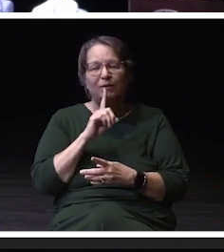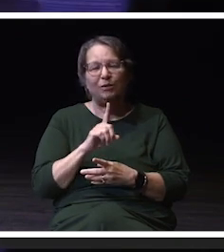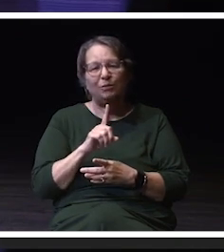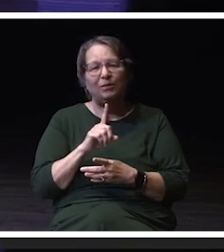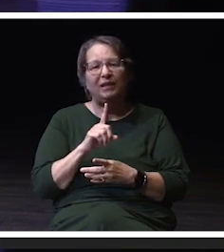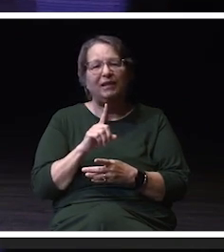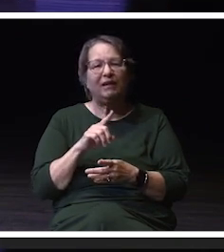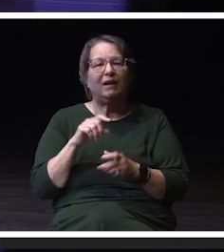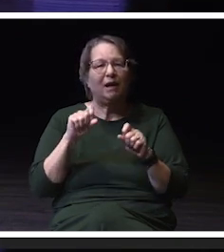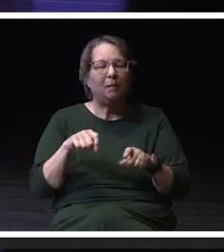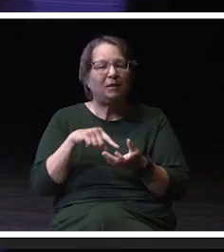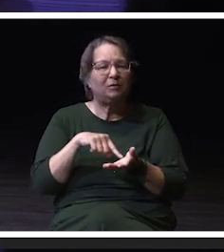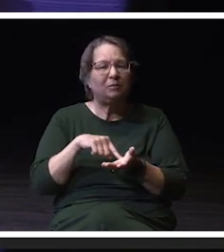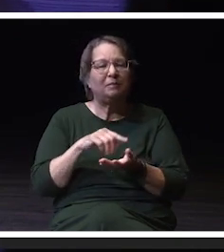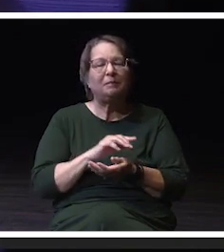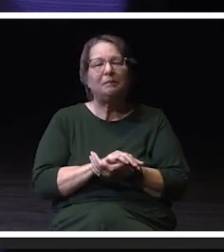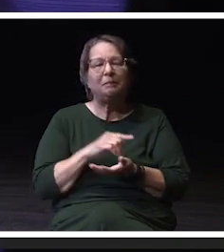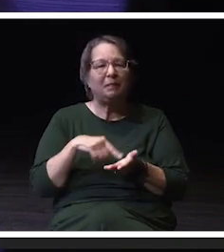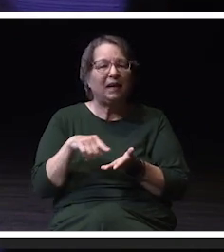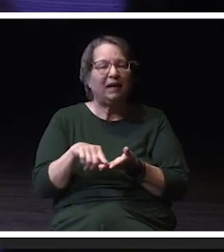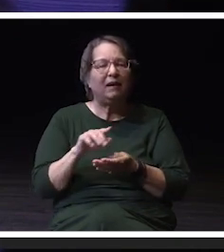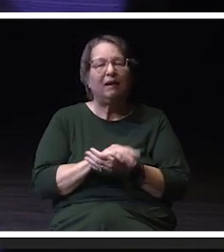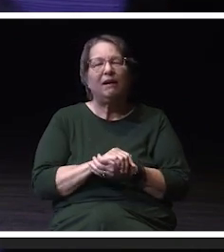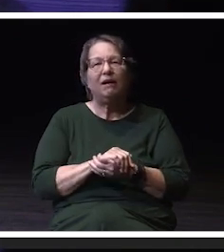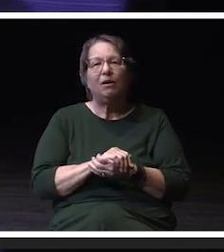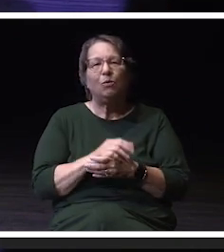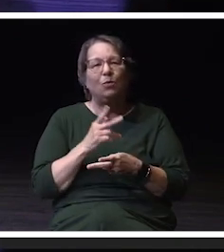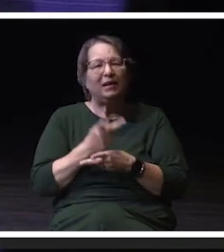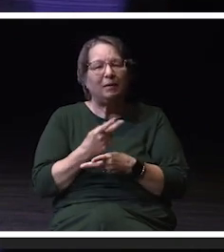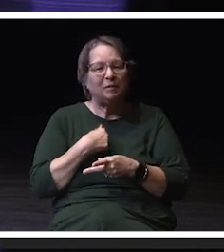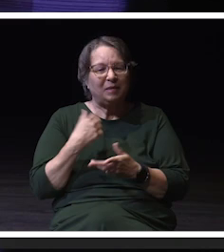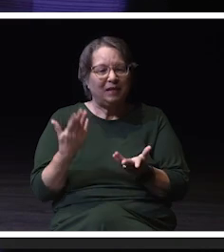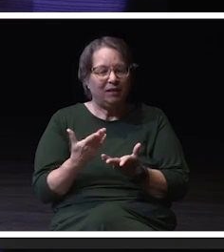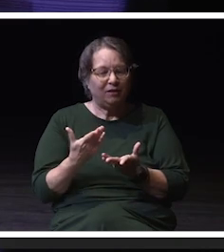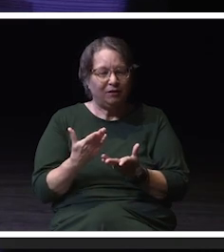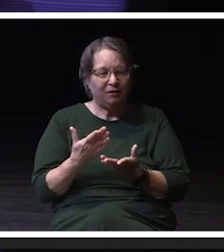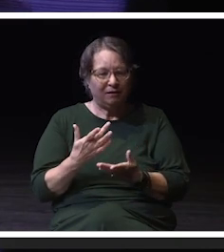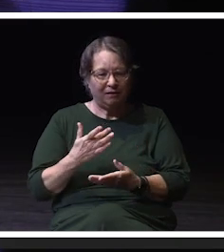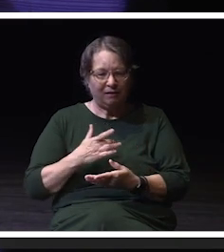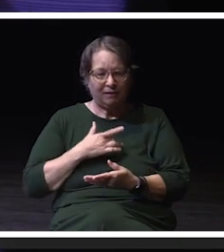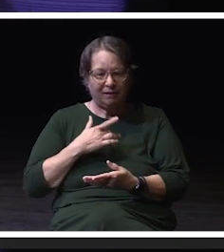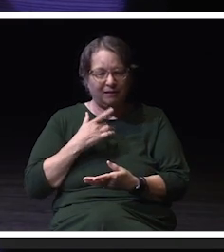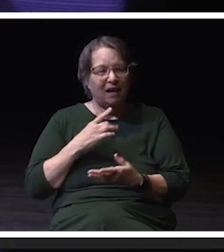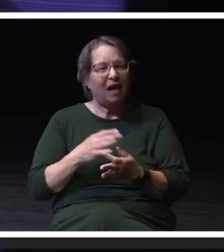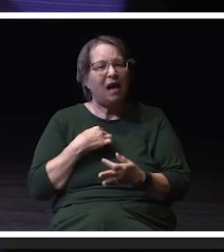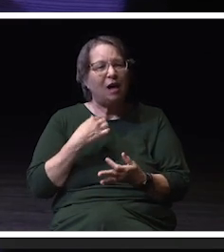What I would say keeps me at UW- Whitewater is the sense of I matter. I don't feel like a number.